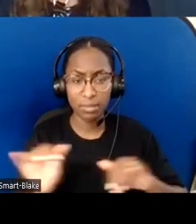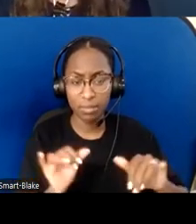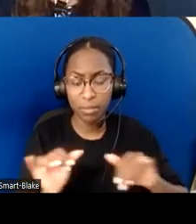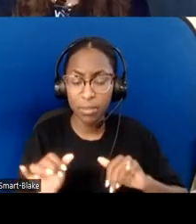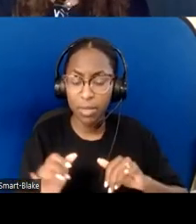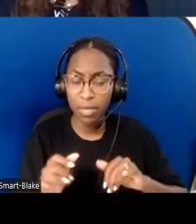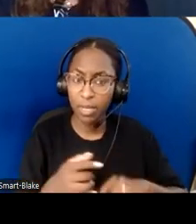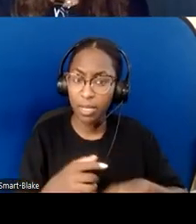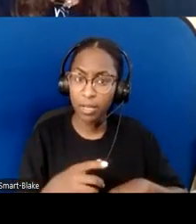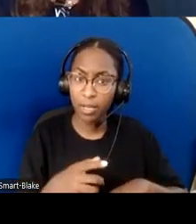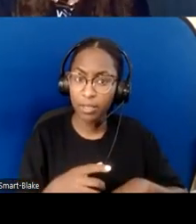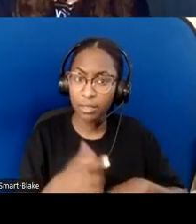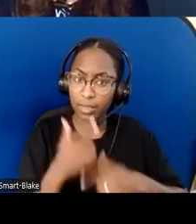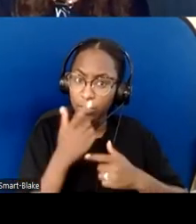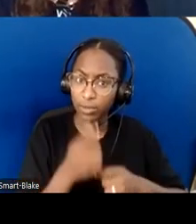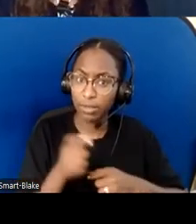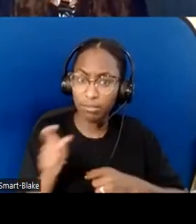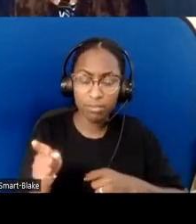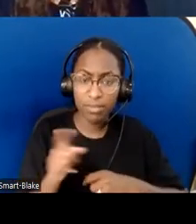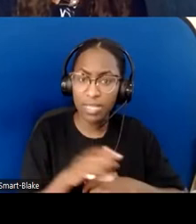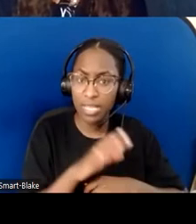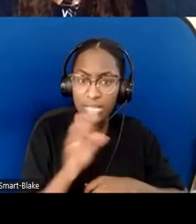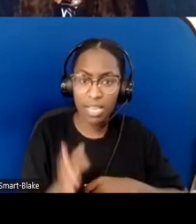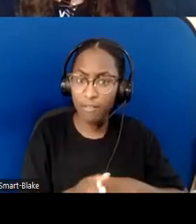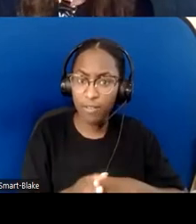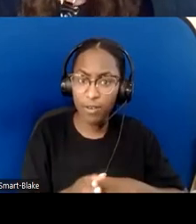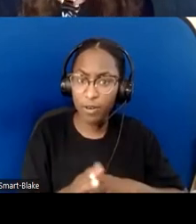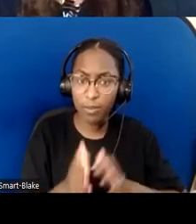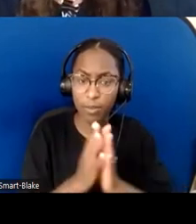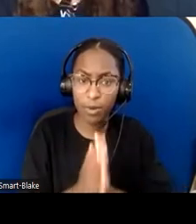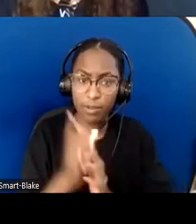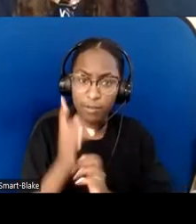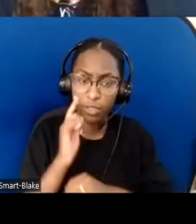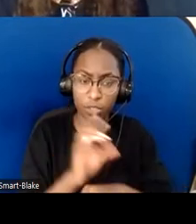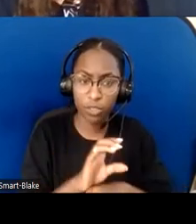in church before for someone else; they'd always been the recipient of prayer.